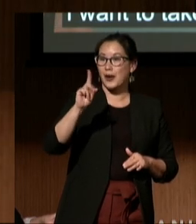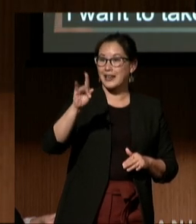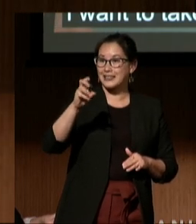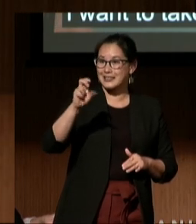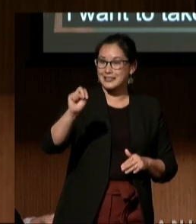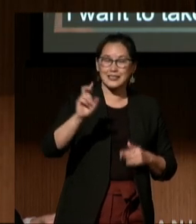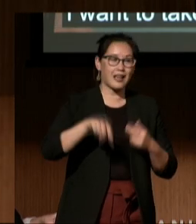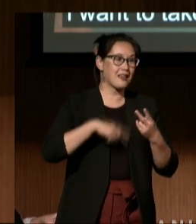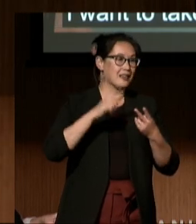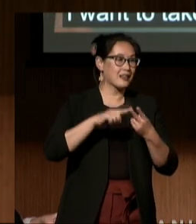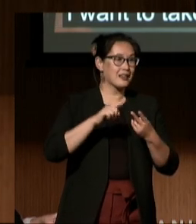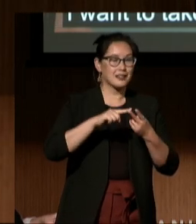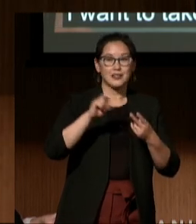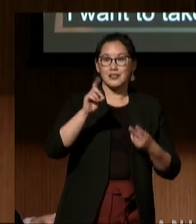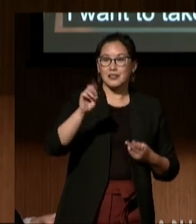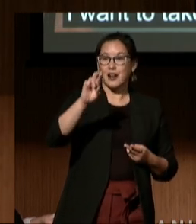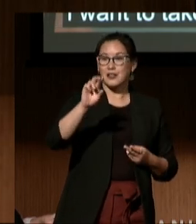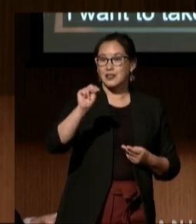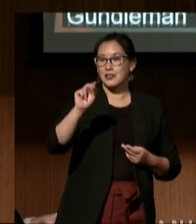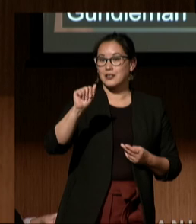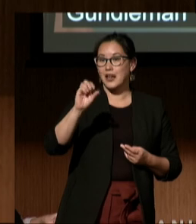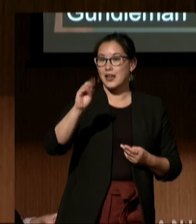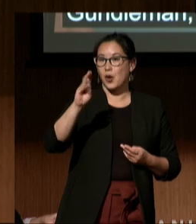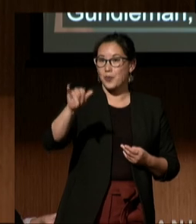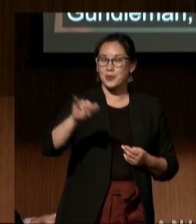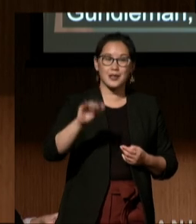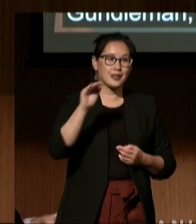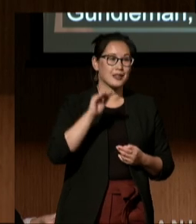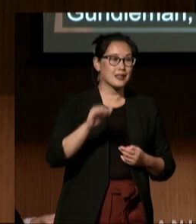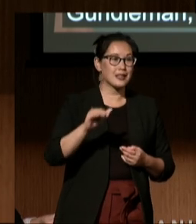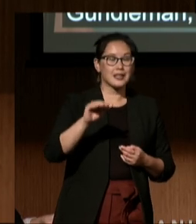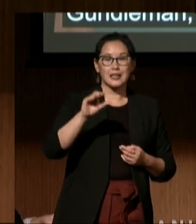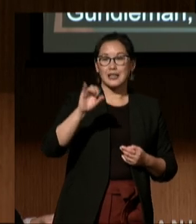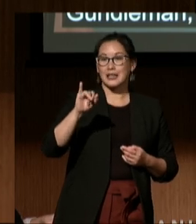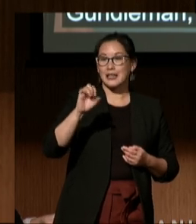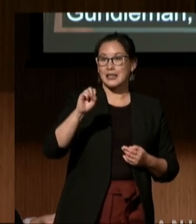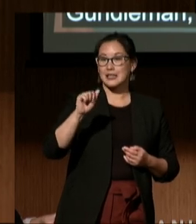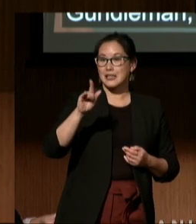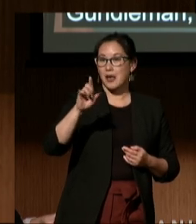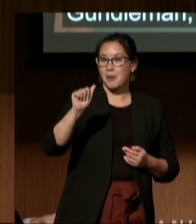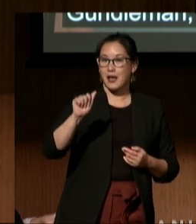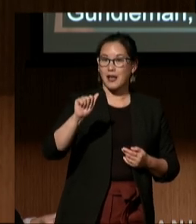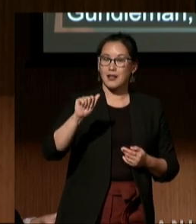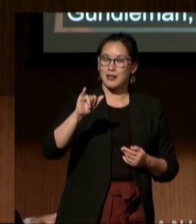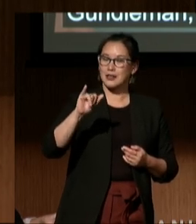Dr. Naomi, Isabel Bueso, who's here with her whole family,